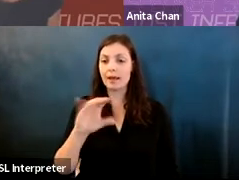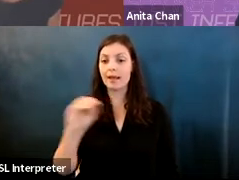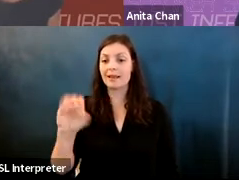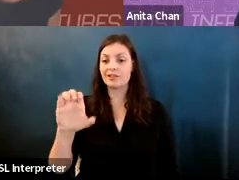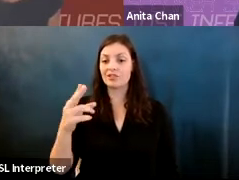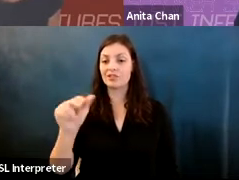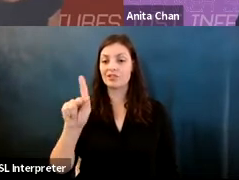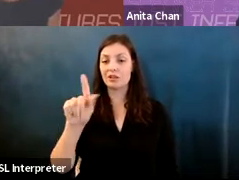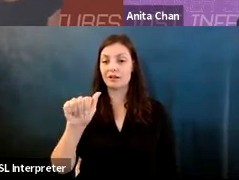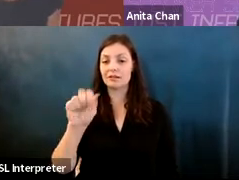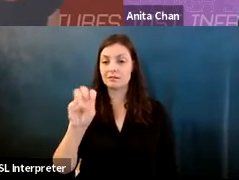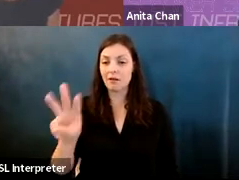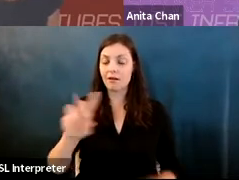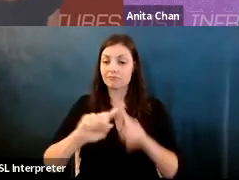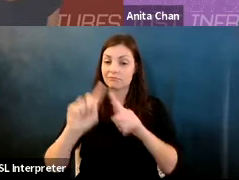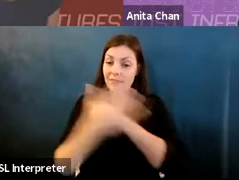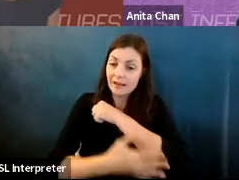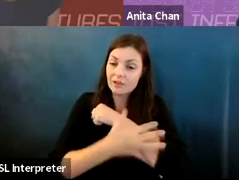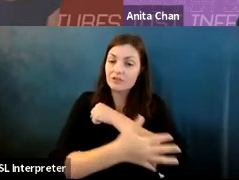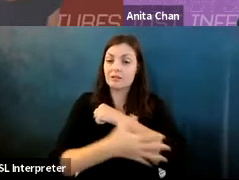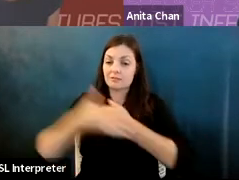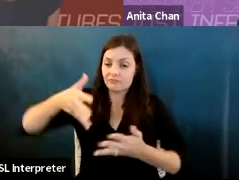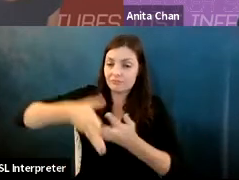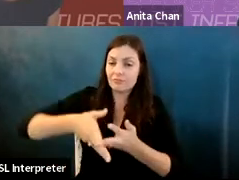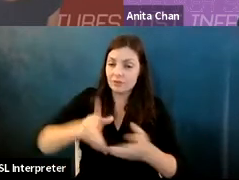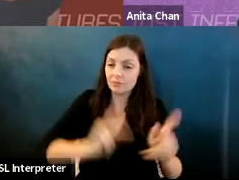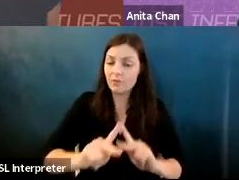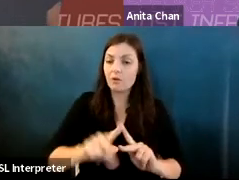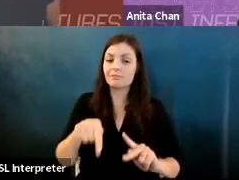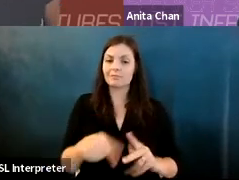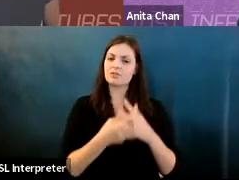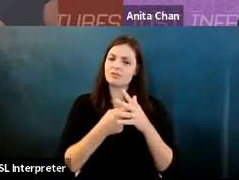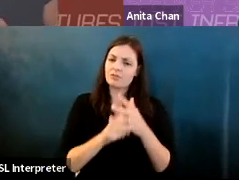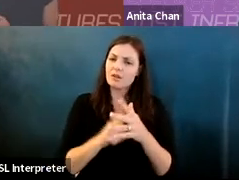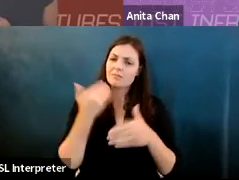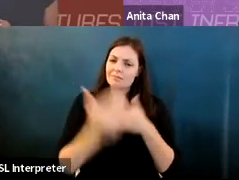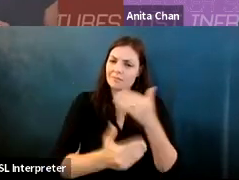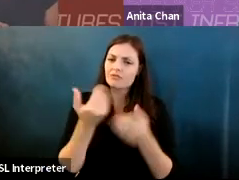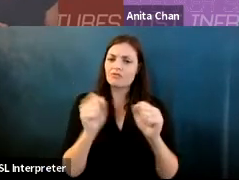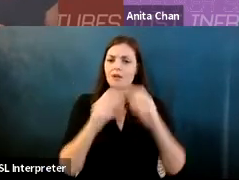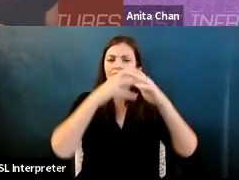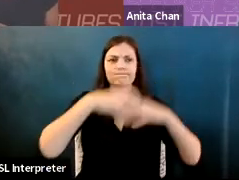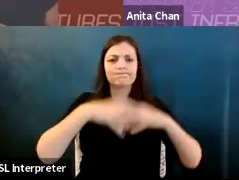Anita Chan: This acknowledgement demonstrates commitment to begin the process of working to dismantle the ongoing lead legacies of settler colonialism.